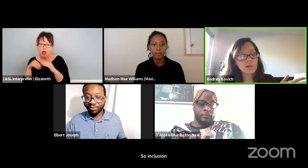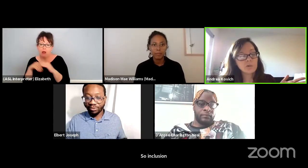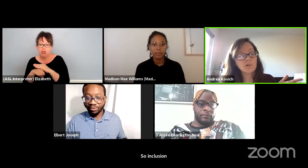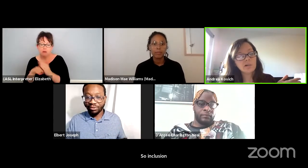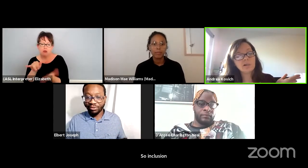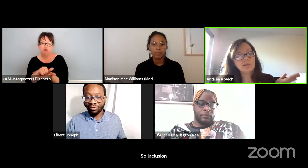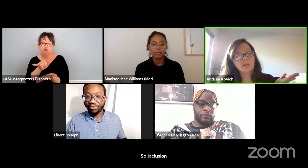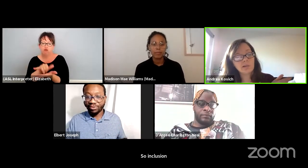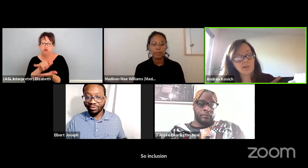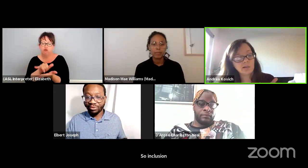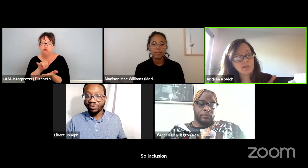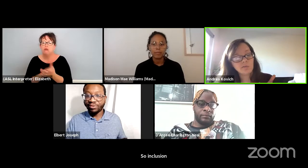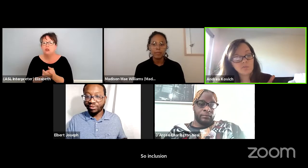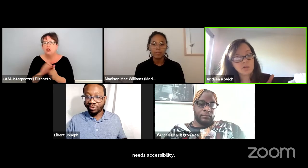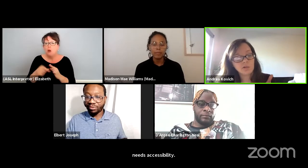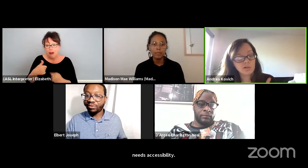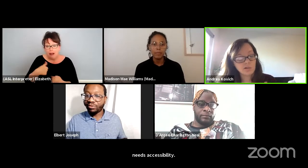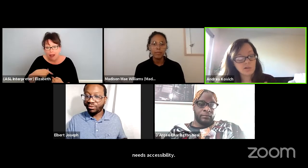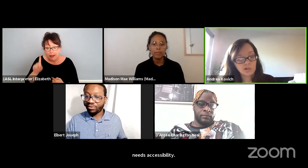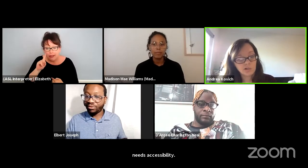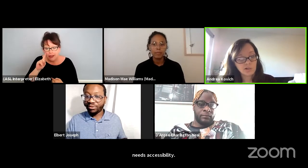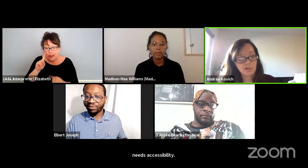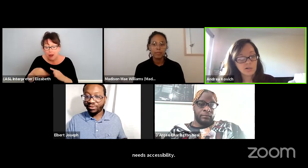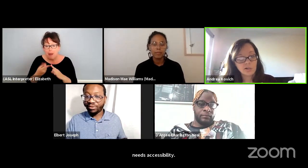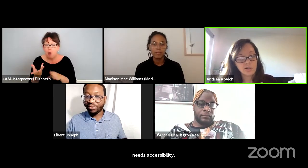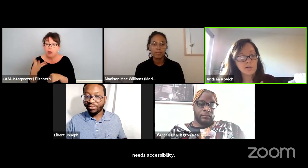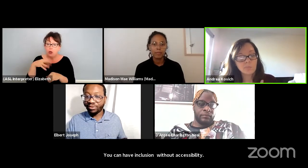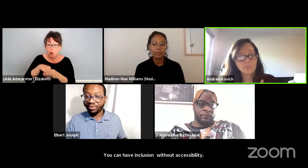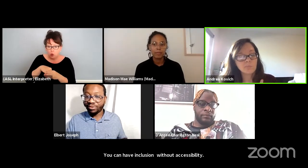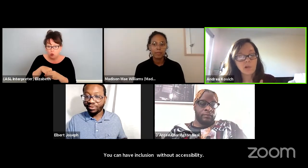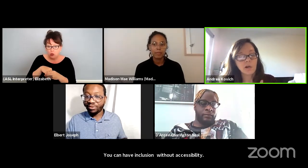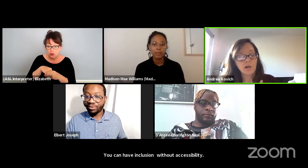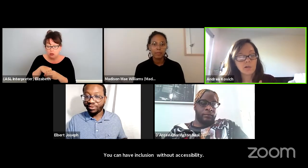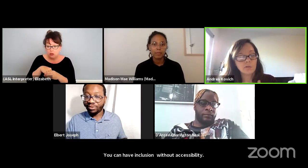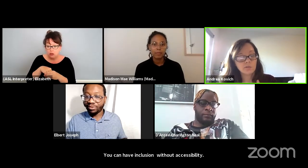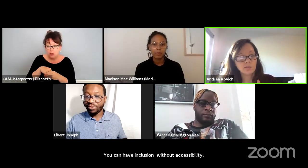And when I think of inclusion, I